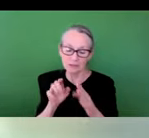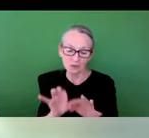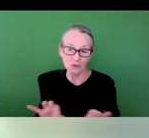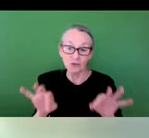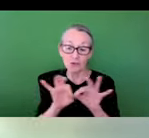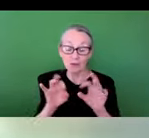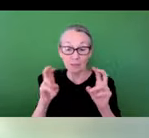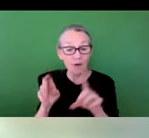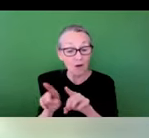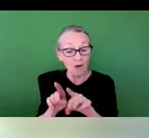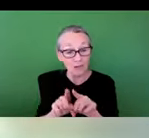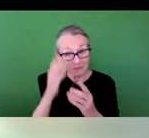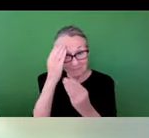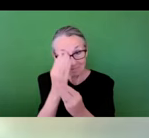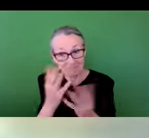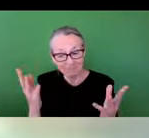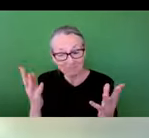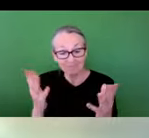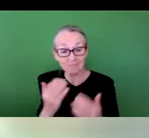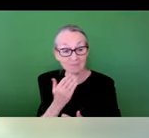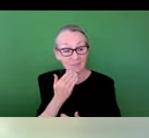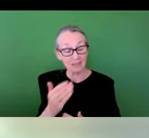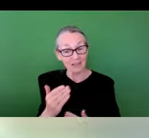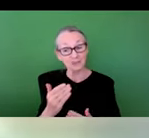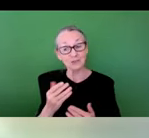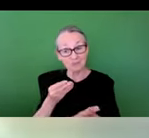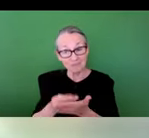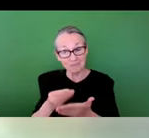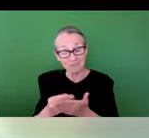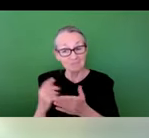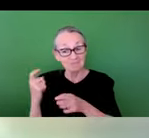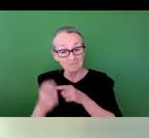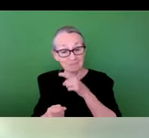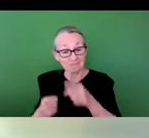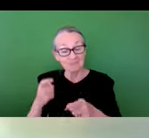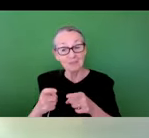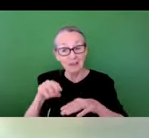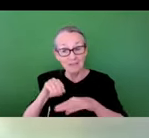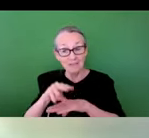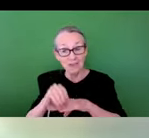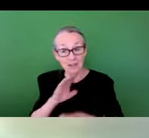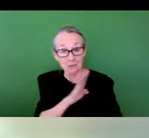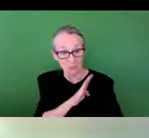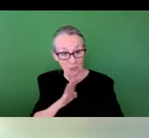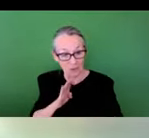I also want to note that, thanks to the generosity of Metcalf Institute's advisory board, we have a dollar-for-dollar